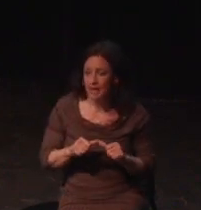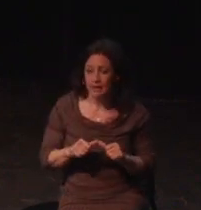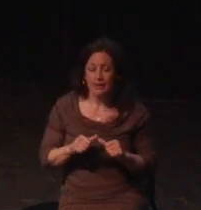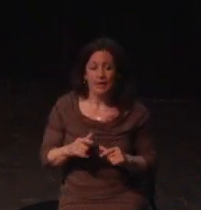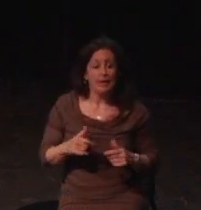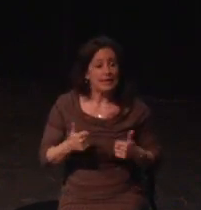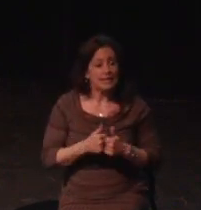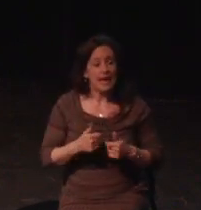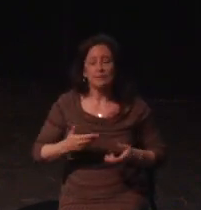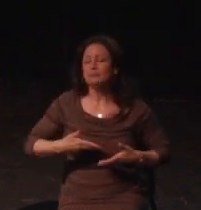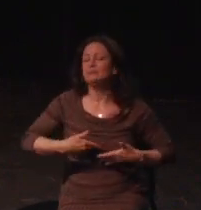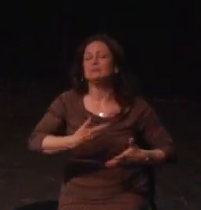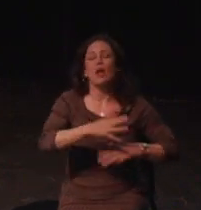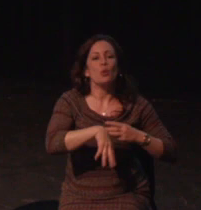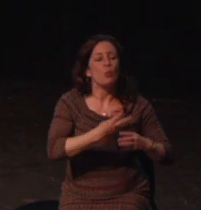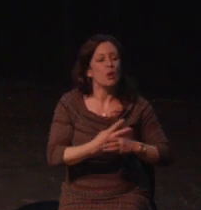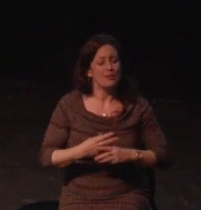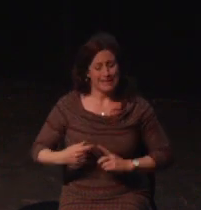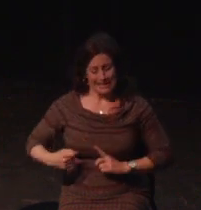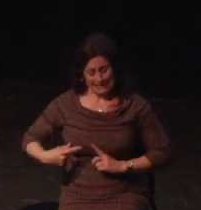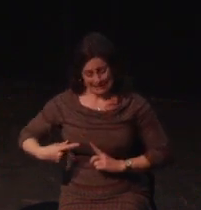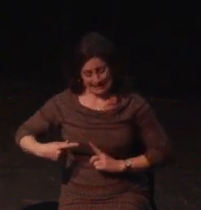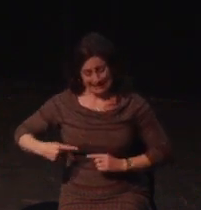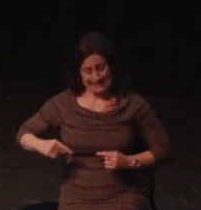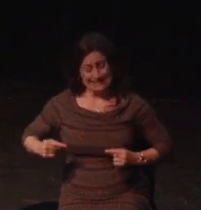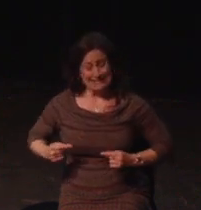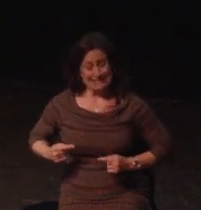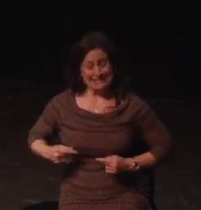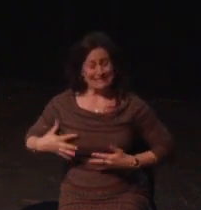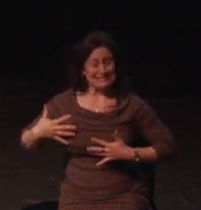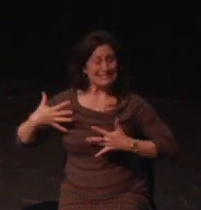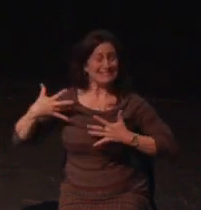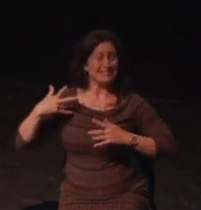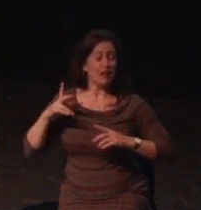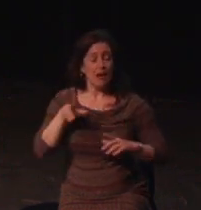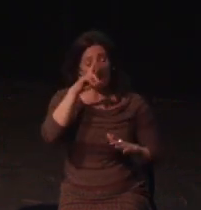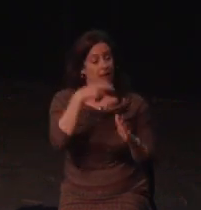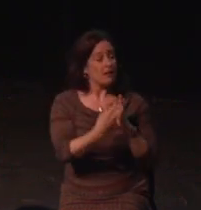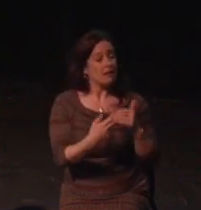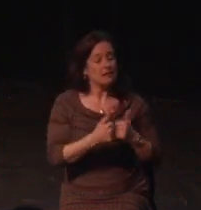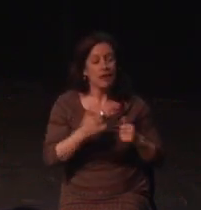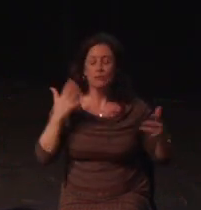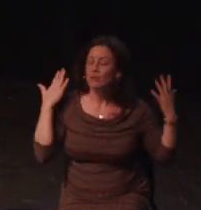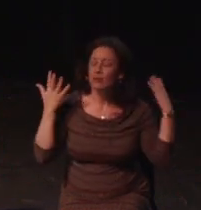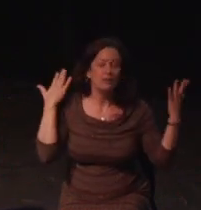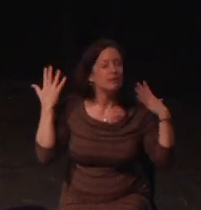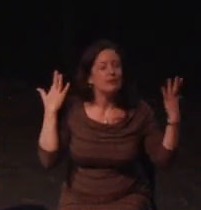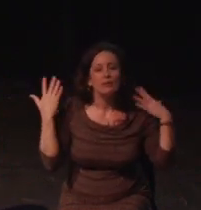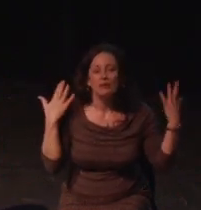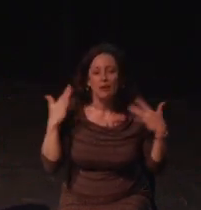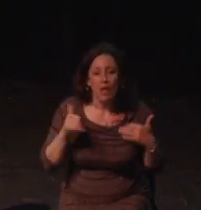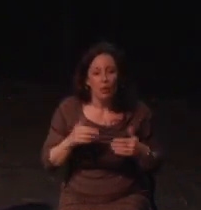the dutiful little minion I was. Longer before I was a super nerd about accessibility, I mean, I'm wearing a shirt.